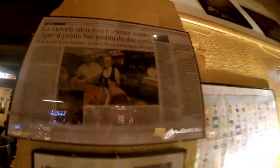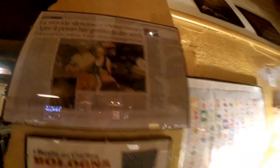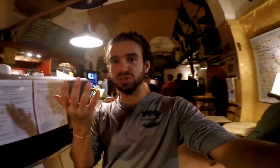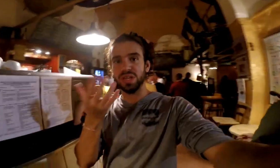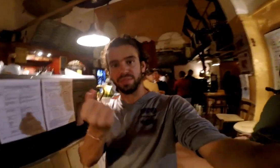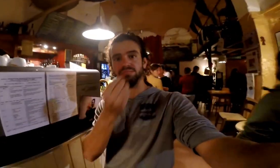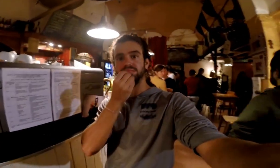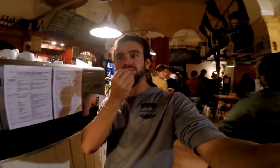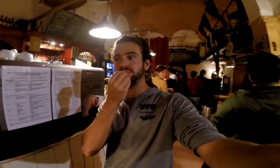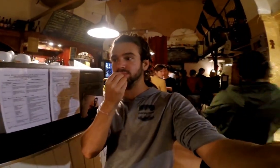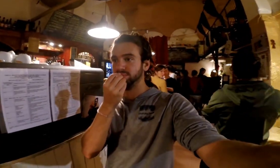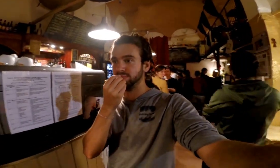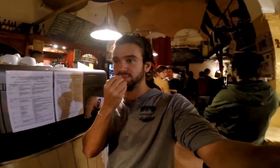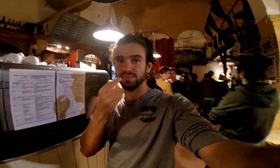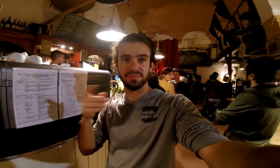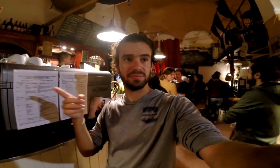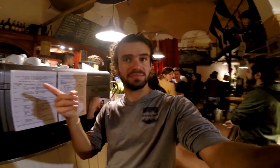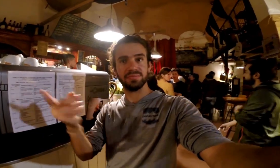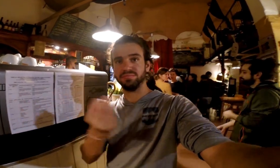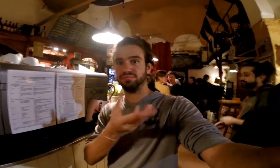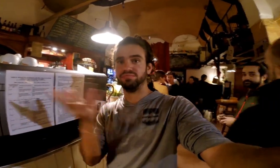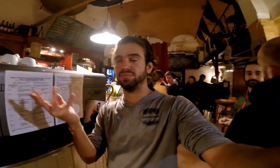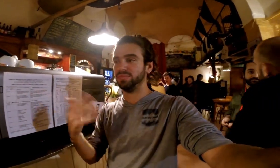They serve food here too as well, thats nice.